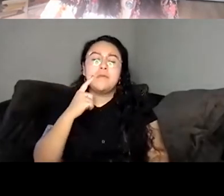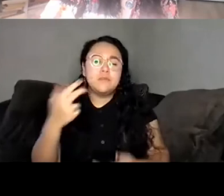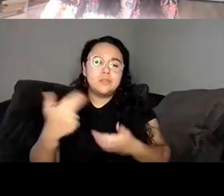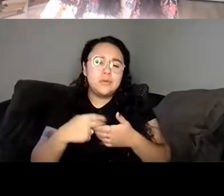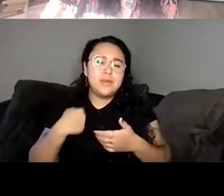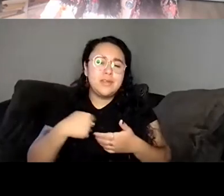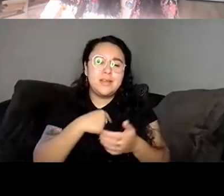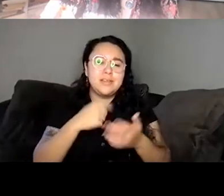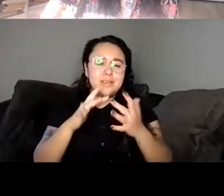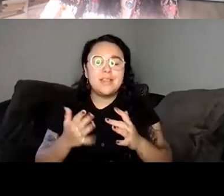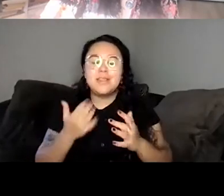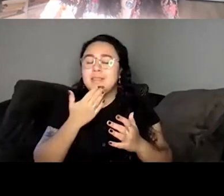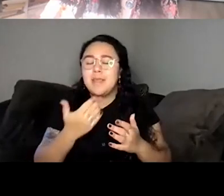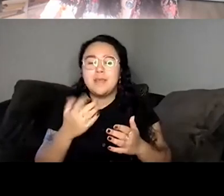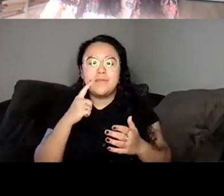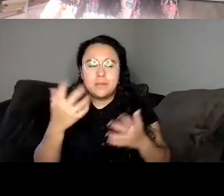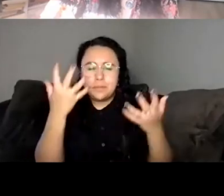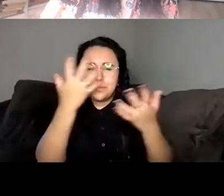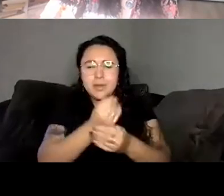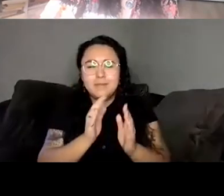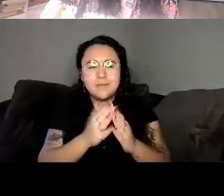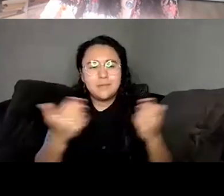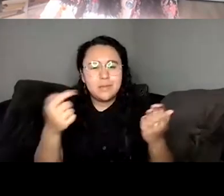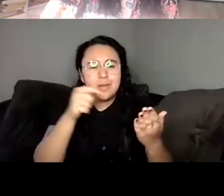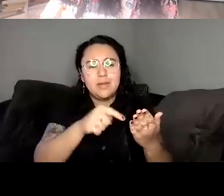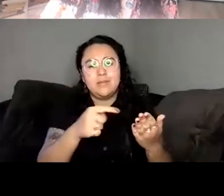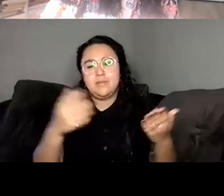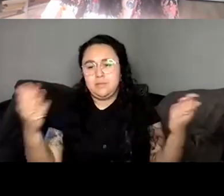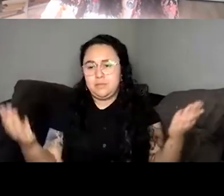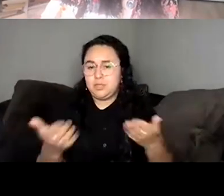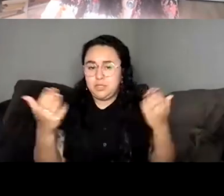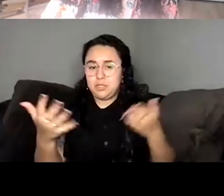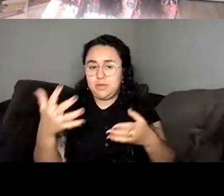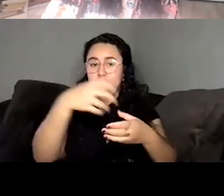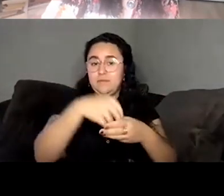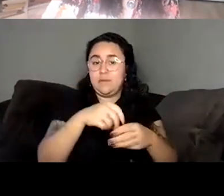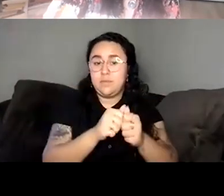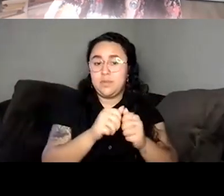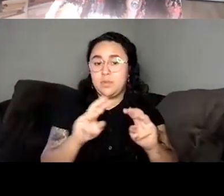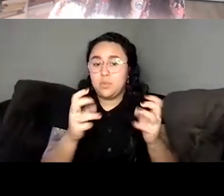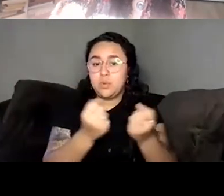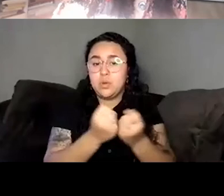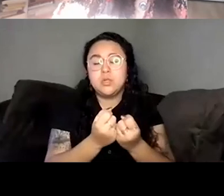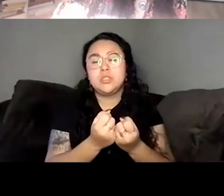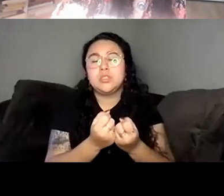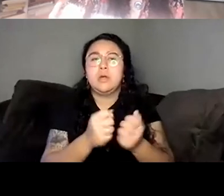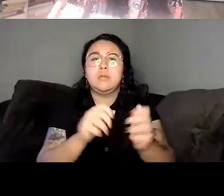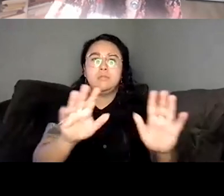you for this beautiful book and for being involved with the workshop. It is so, so wonderful